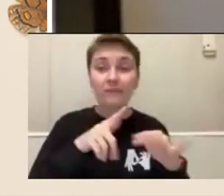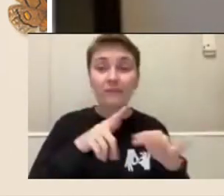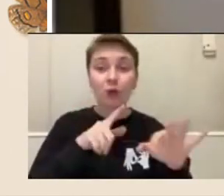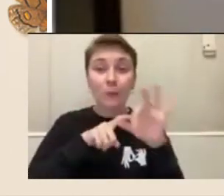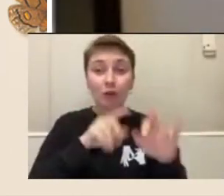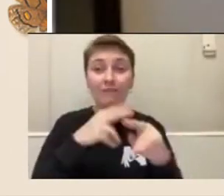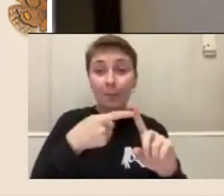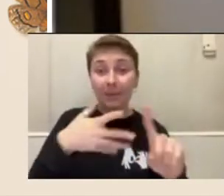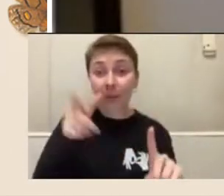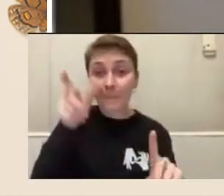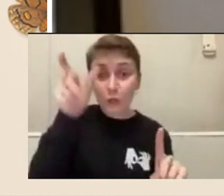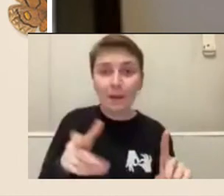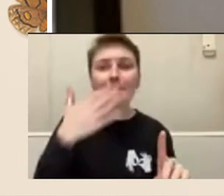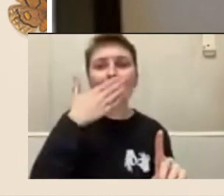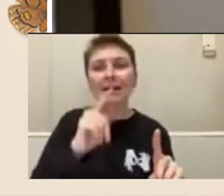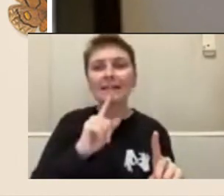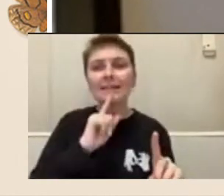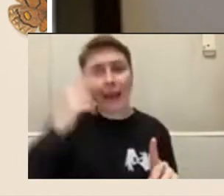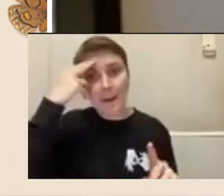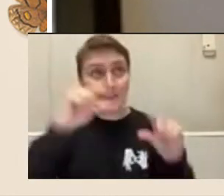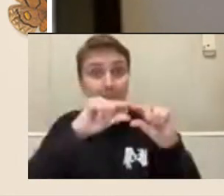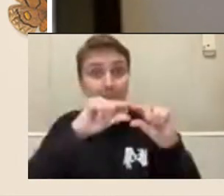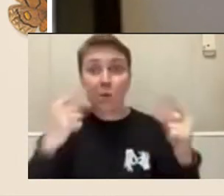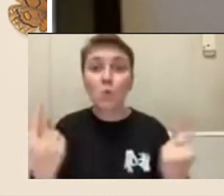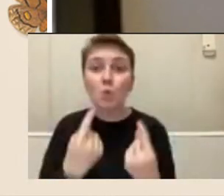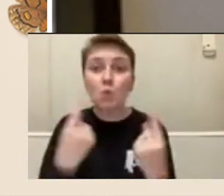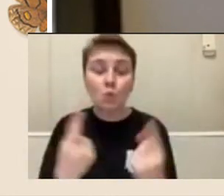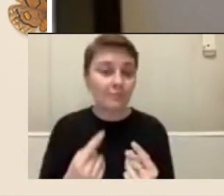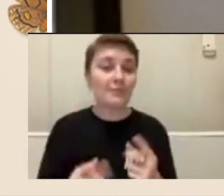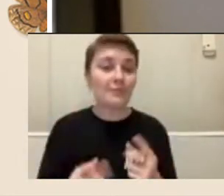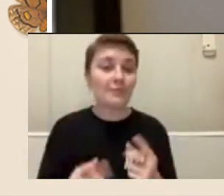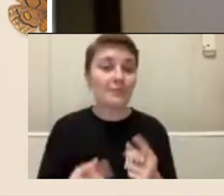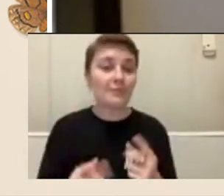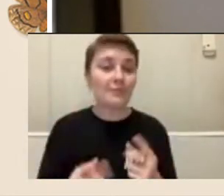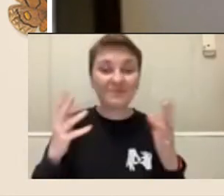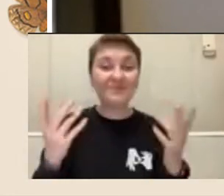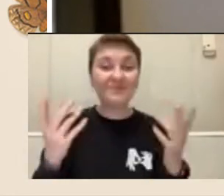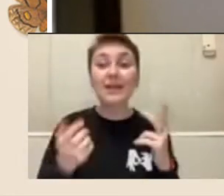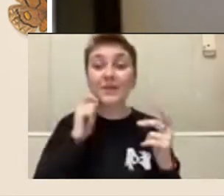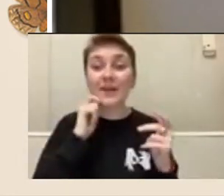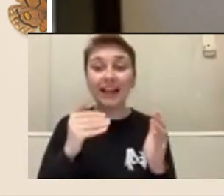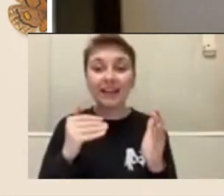who it is, but otherwise we will open the forum to answer your questions from the whole group.